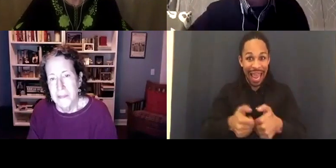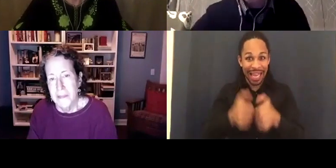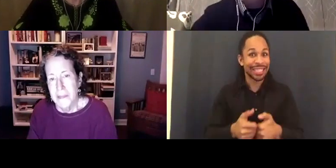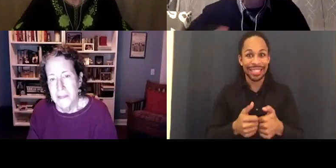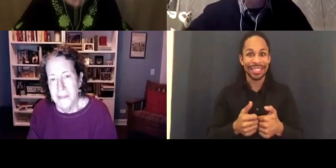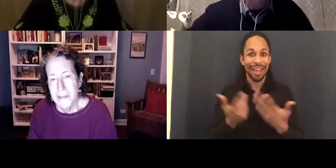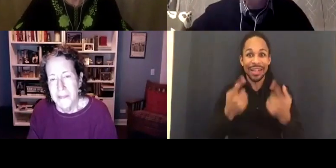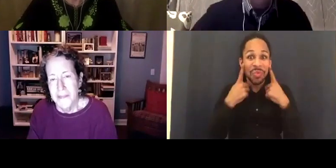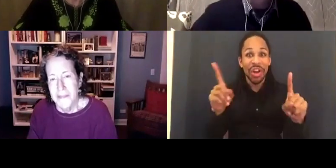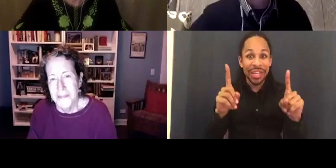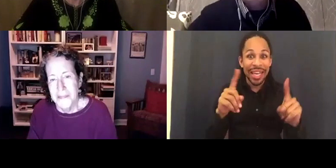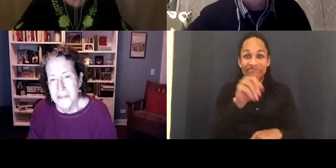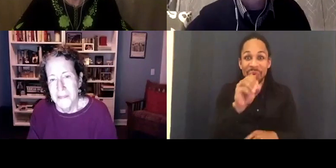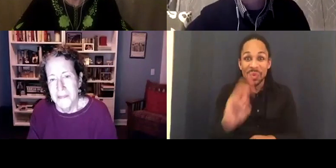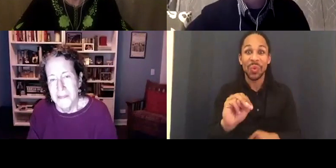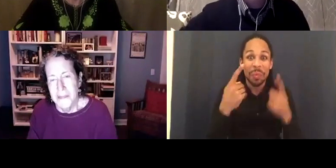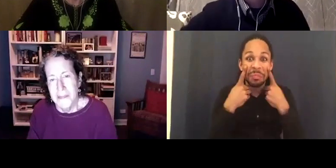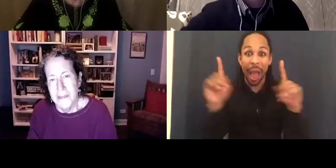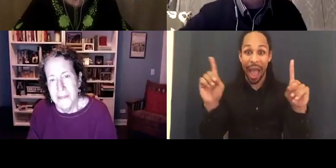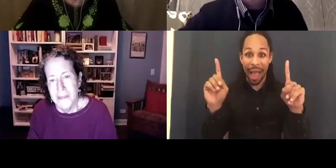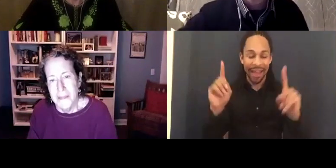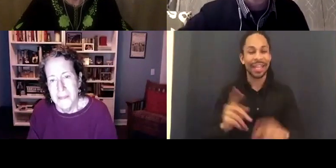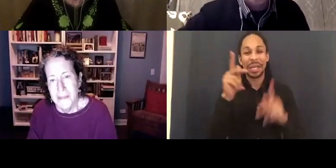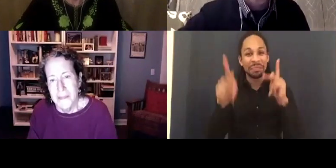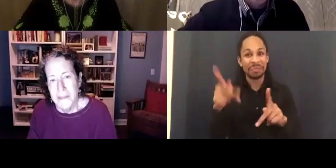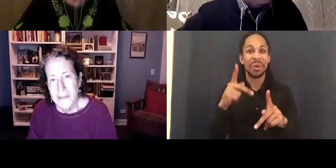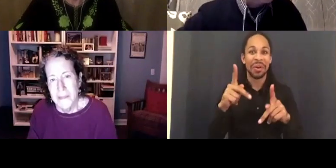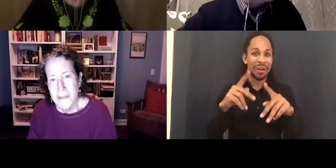It's happening. People are watching all across America.